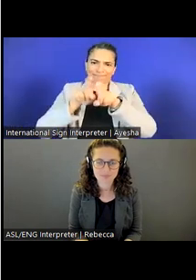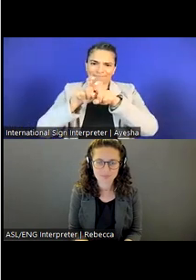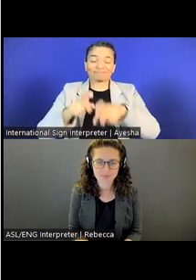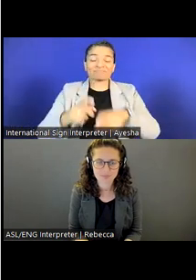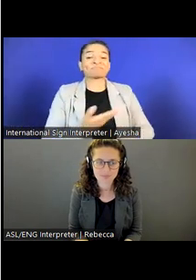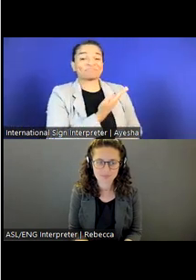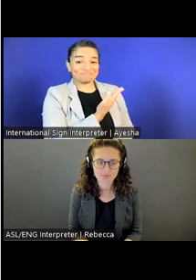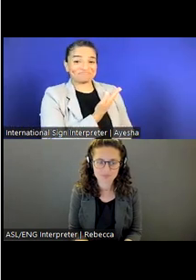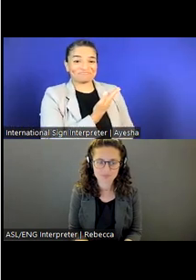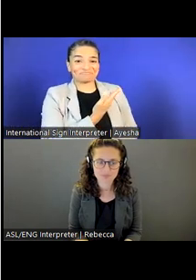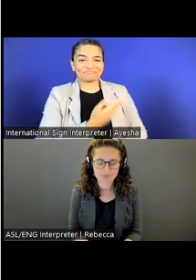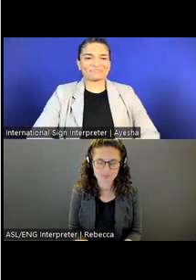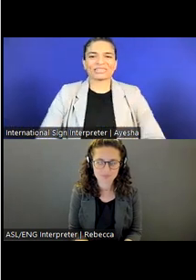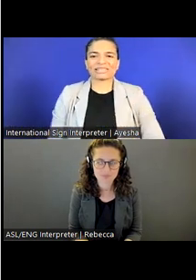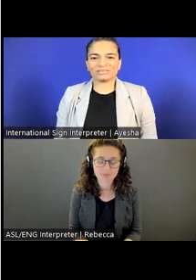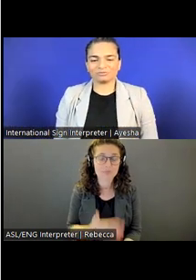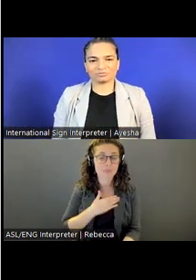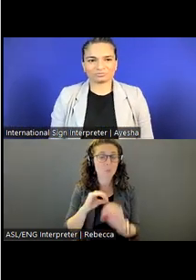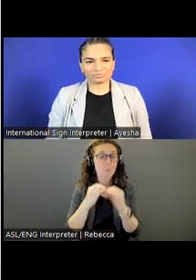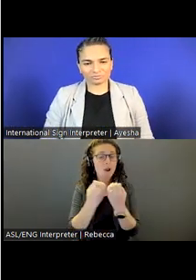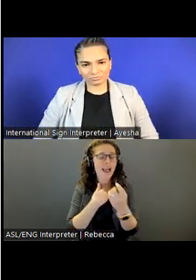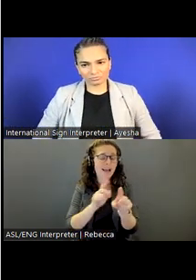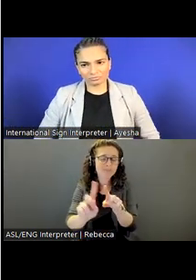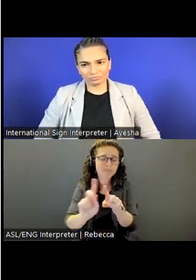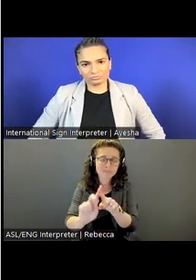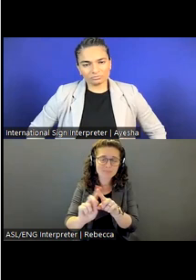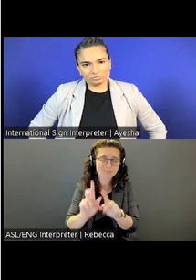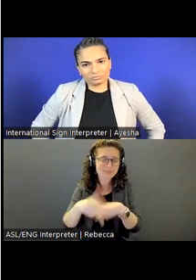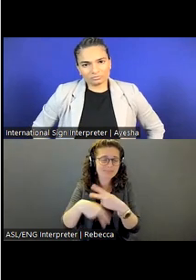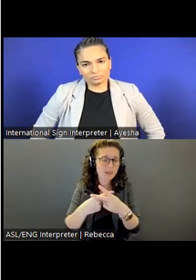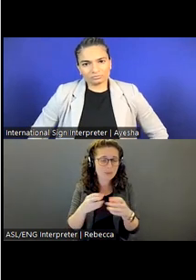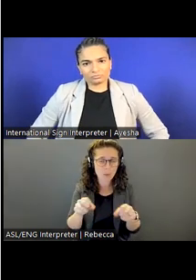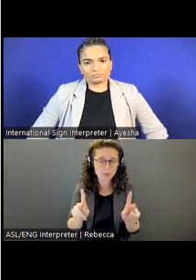And we have many different types of opportunities across Global Communities.